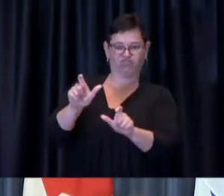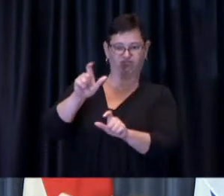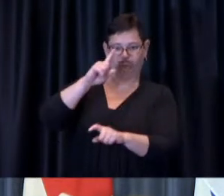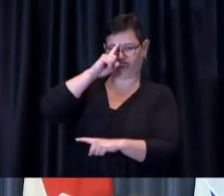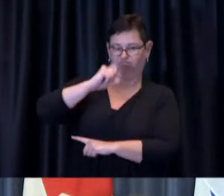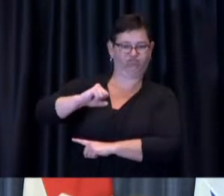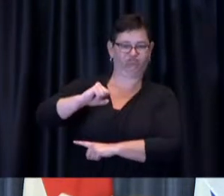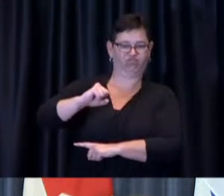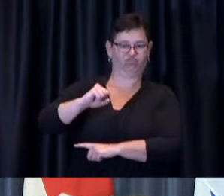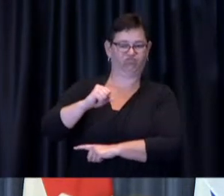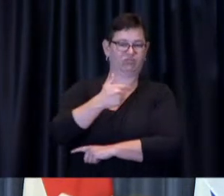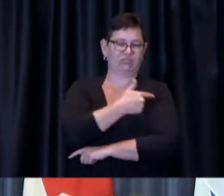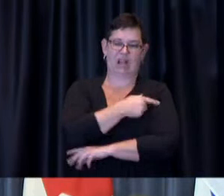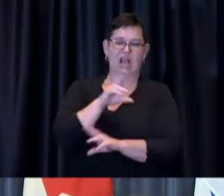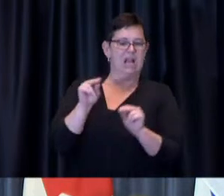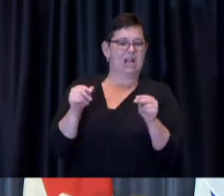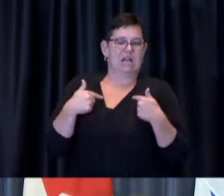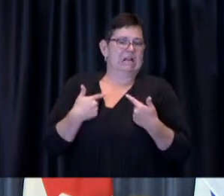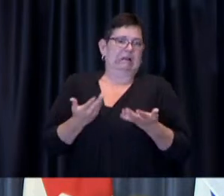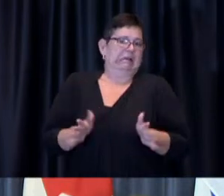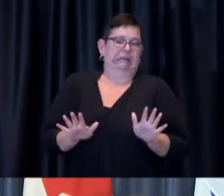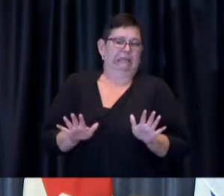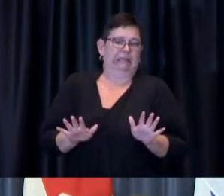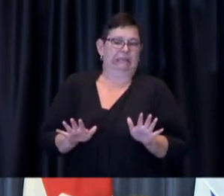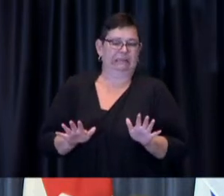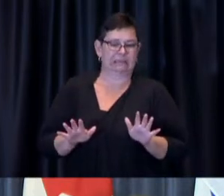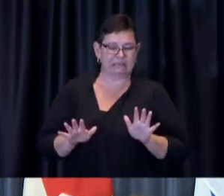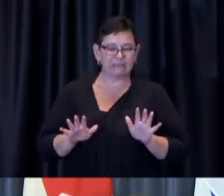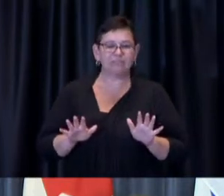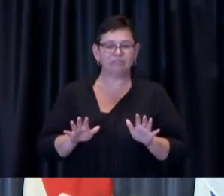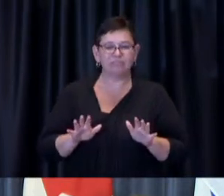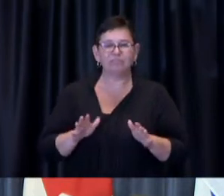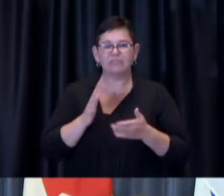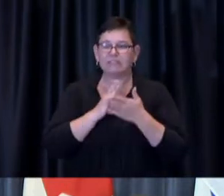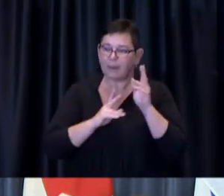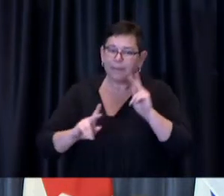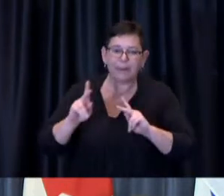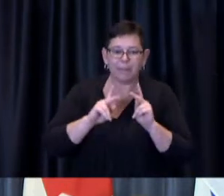we know that there are a number of people in our community who are working multiple jobs um and who